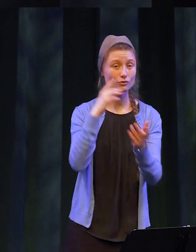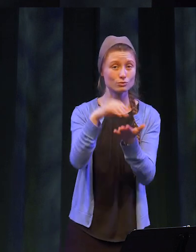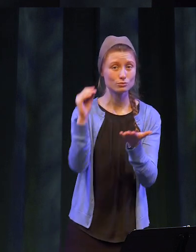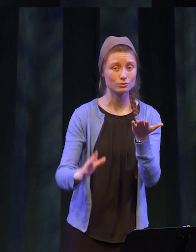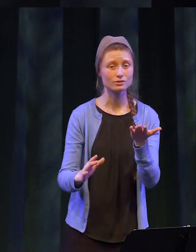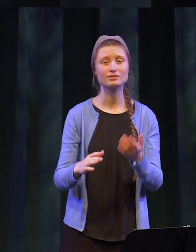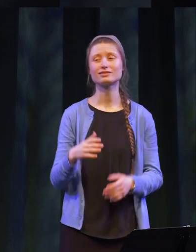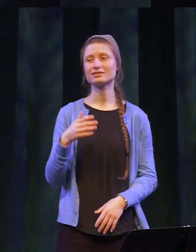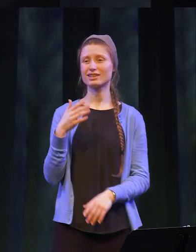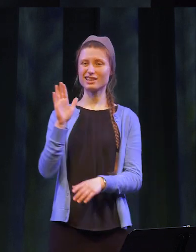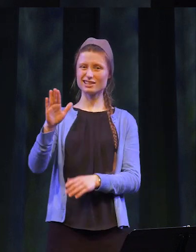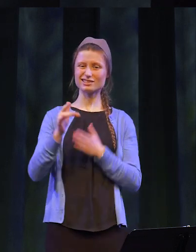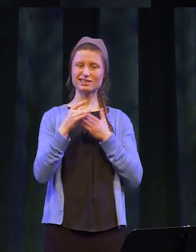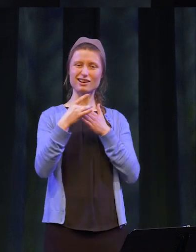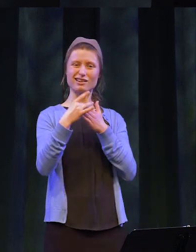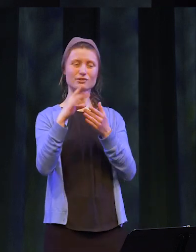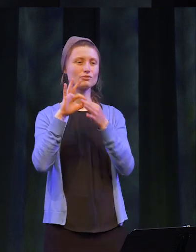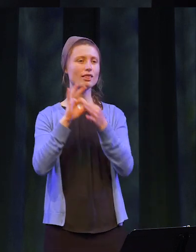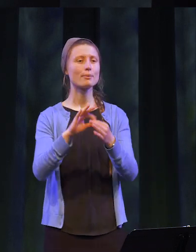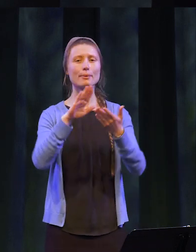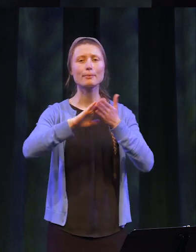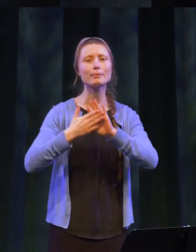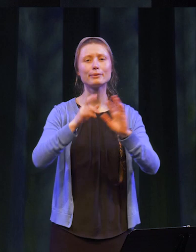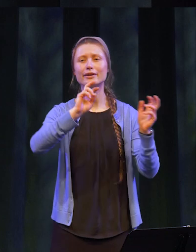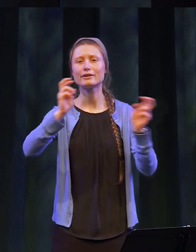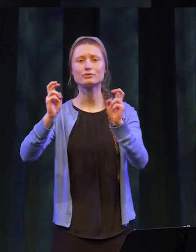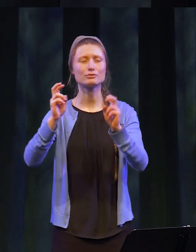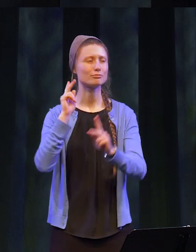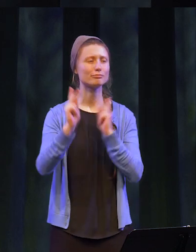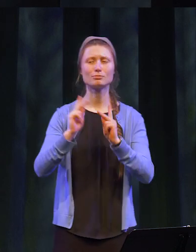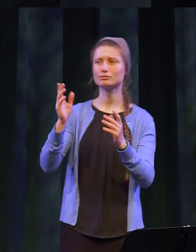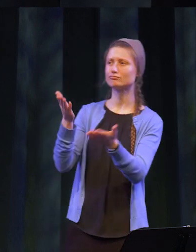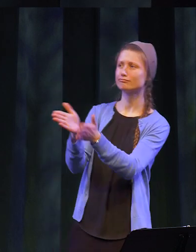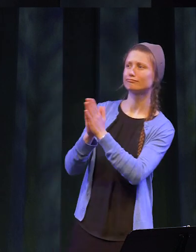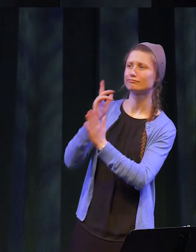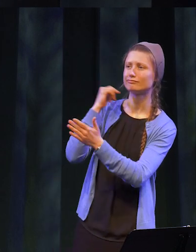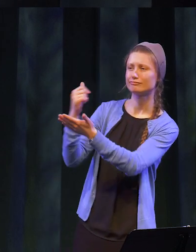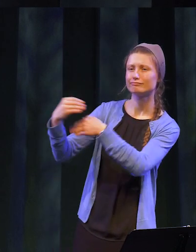to our students, and his guidance on community issues is sought by leaders of our county